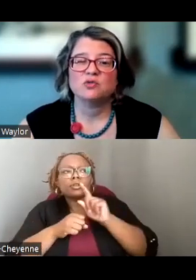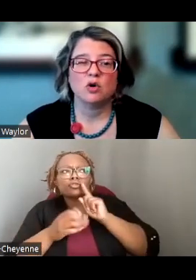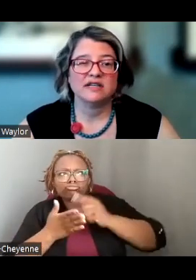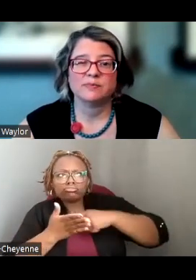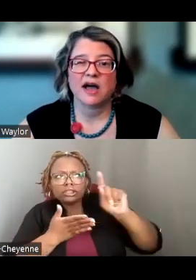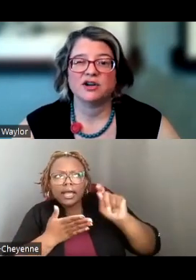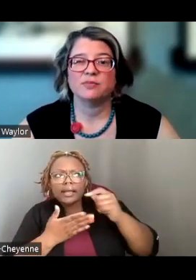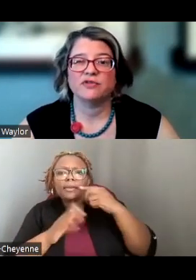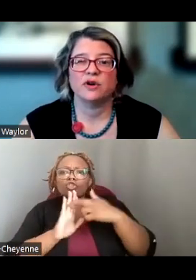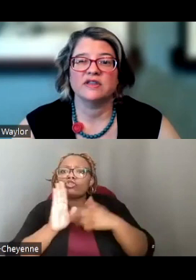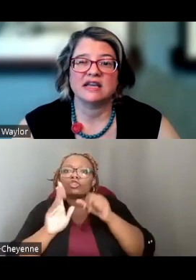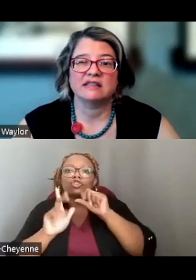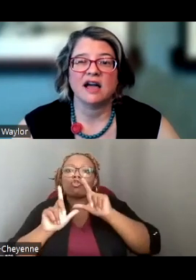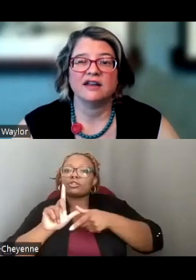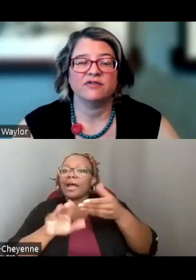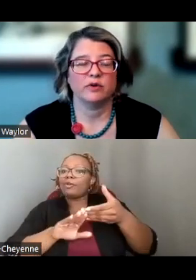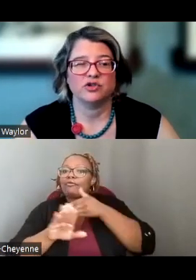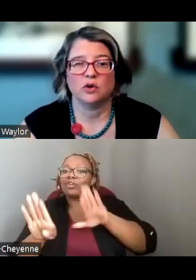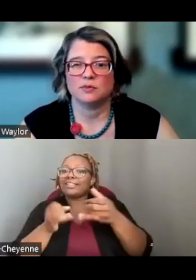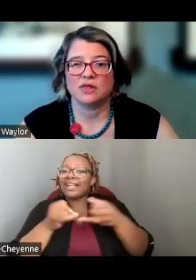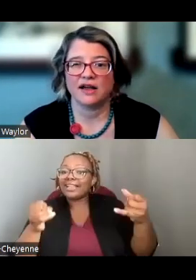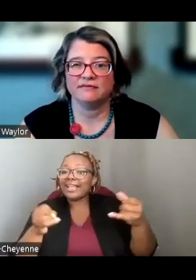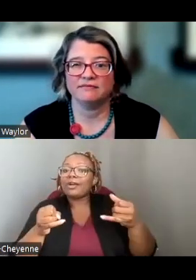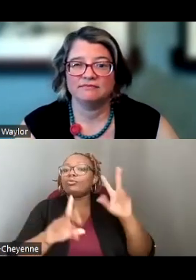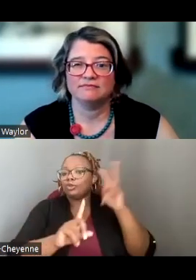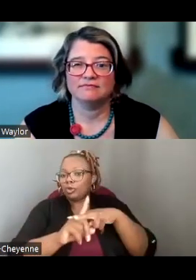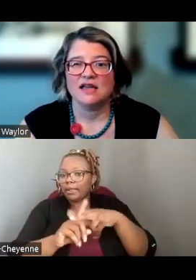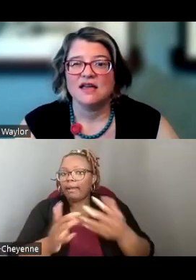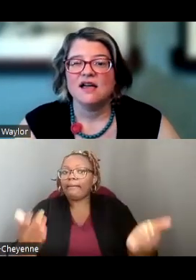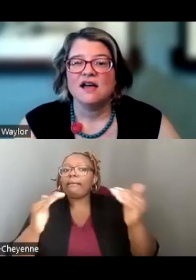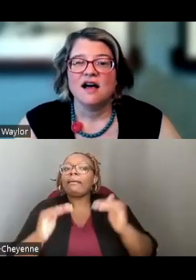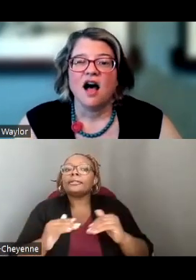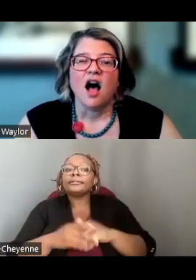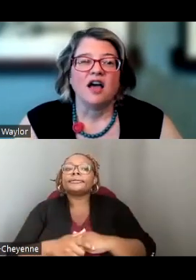WON'T EXPIRE BEFORE THE DEADLINE FOR WHICH YOU ARE APPLYING.